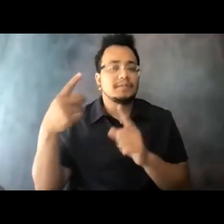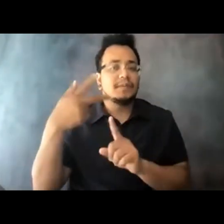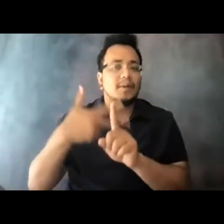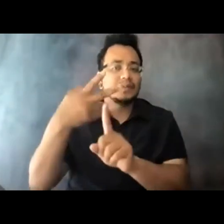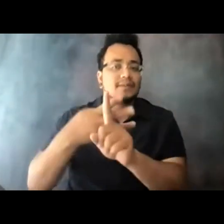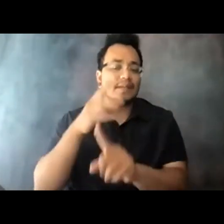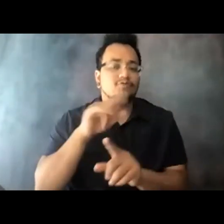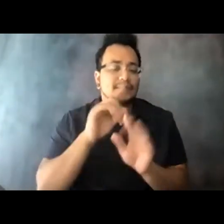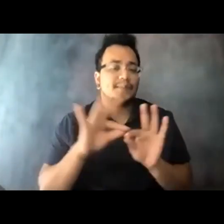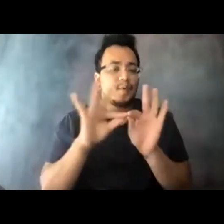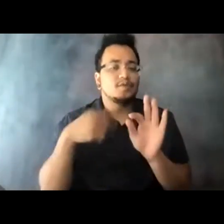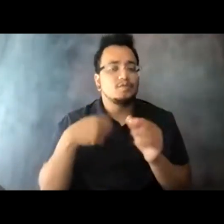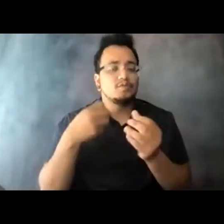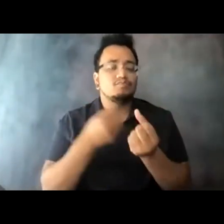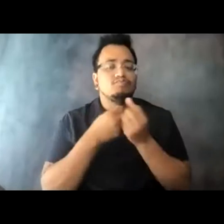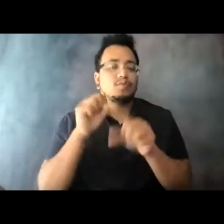15:12:40 >> PAUL KINCAID: Thanks a lot Paul, we really appreciate it.